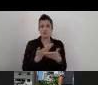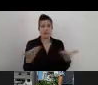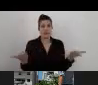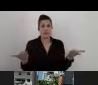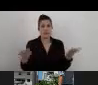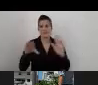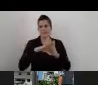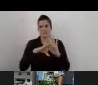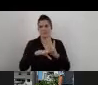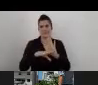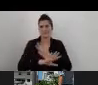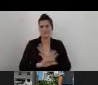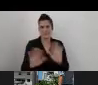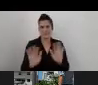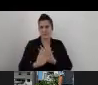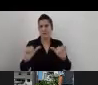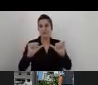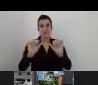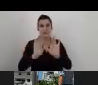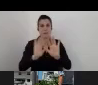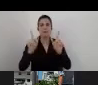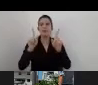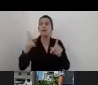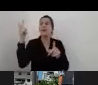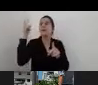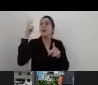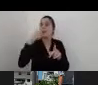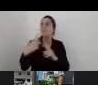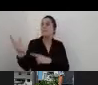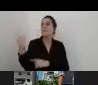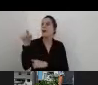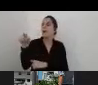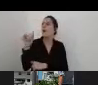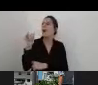So we need to understand what is also the minimum required